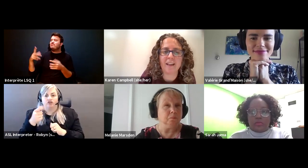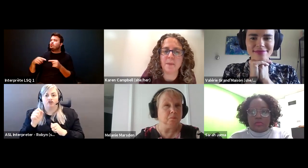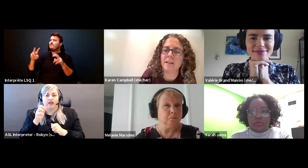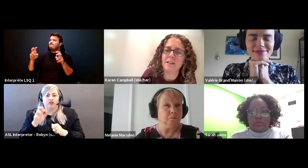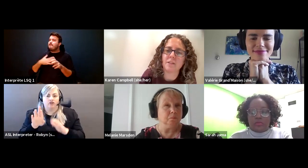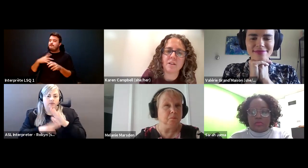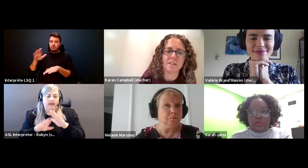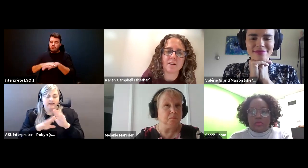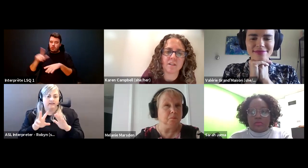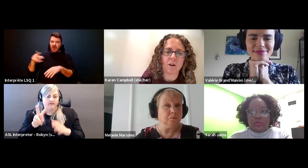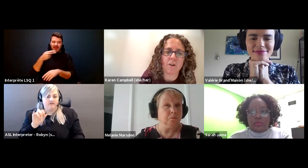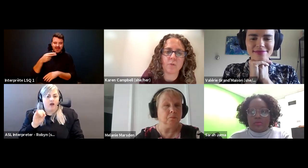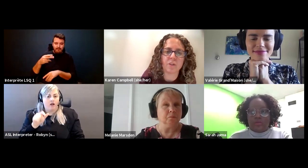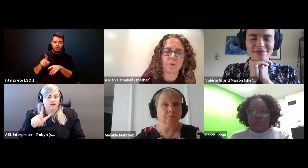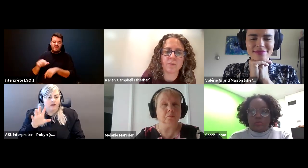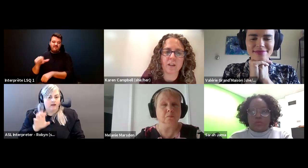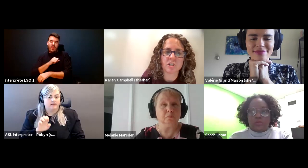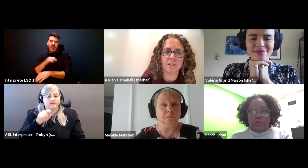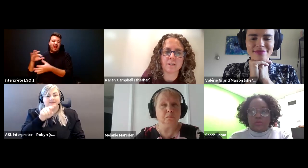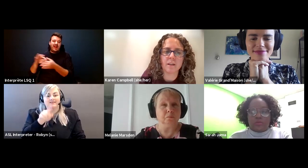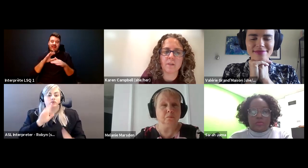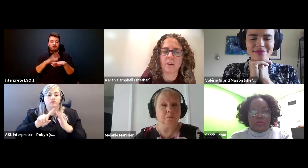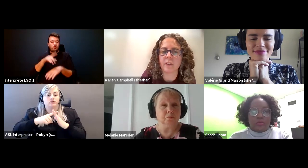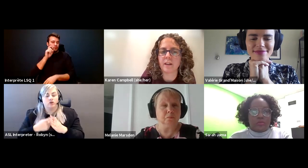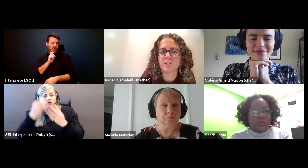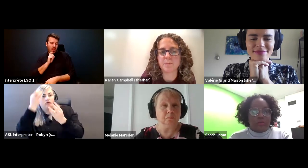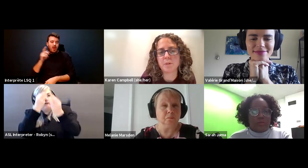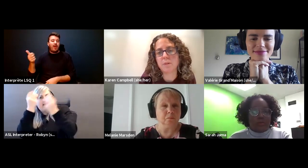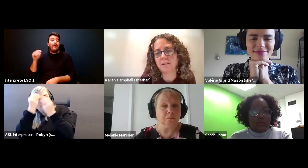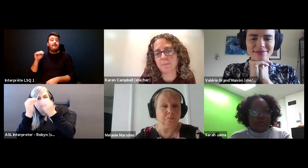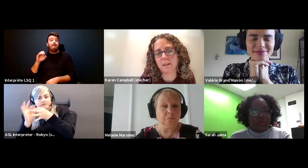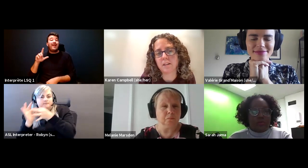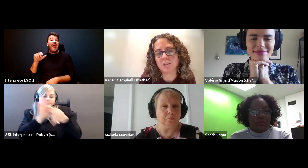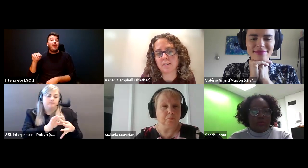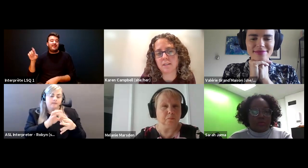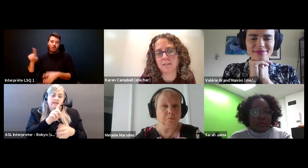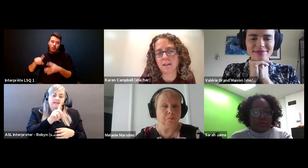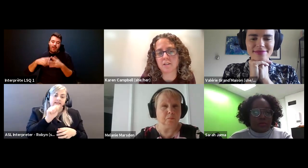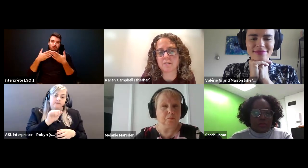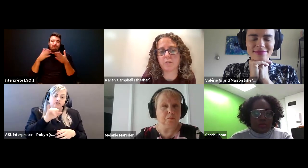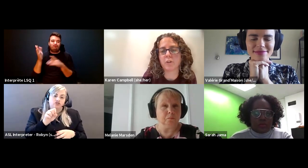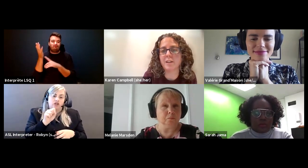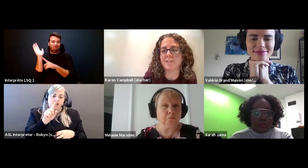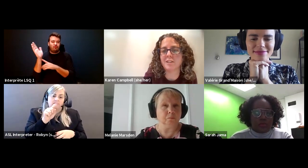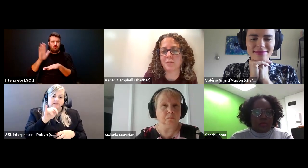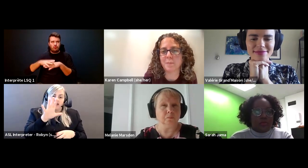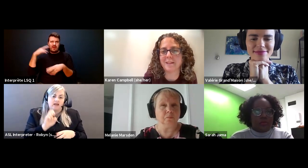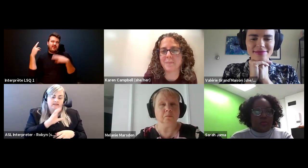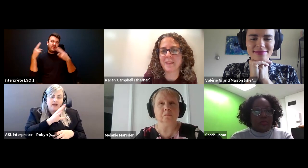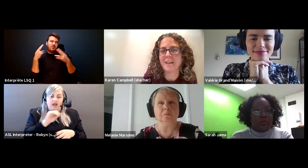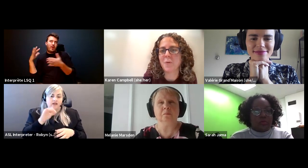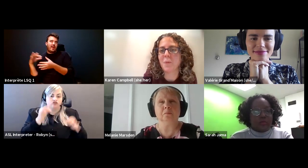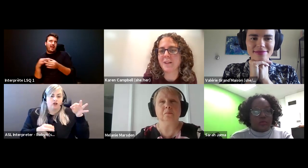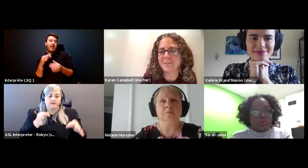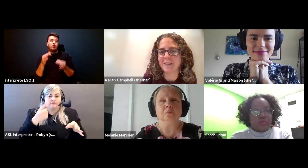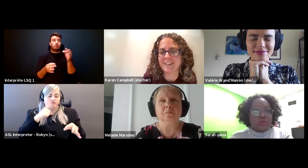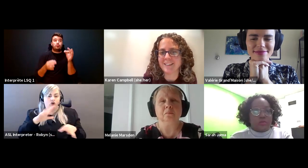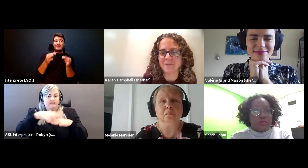Karen Campbell (she/her): And Melanie is going to start us off with her reflections on the connections between disability justice and justice for indigenous women welcome Melanie.